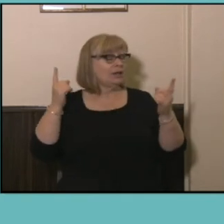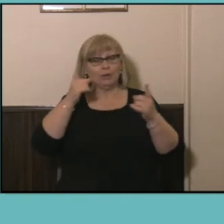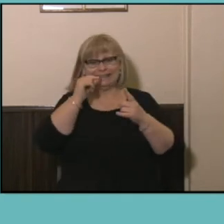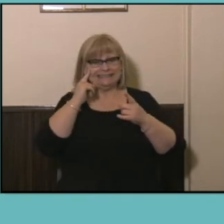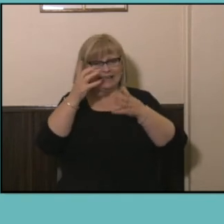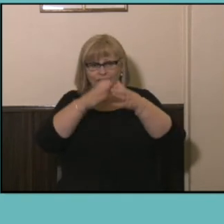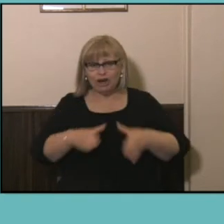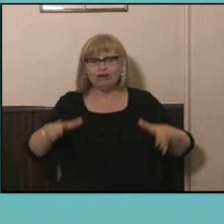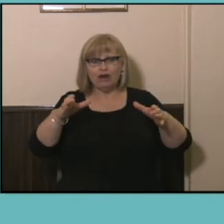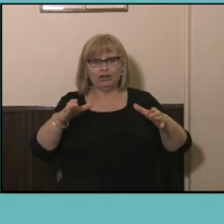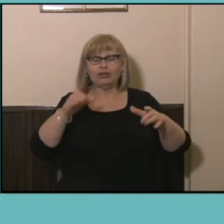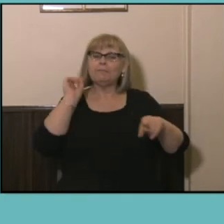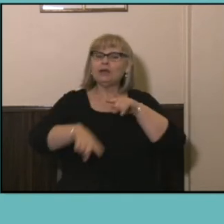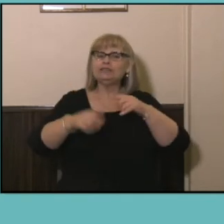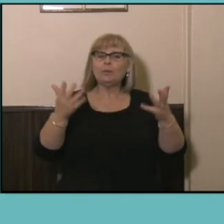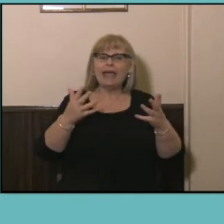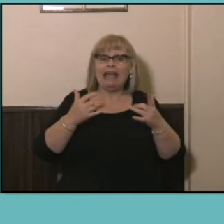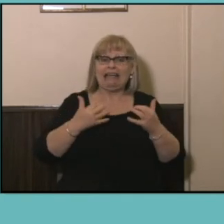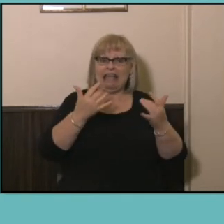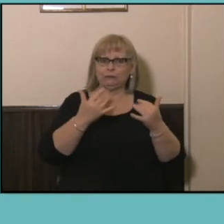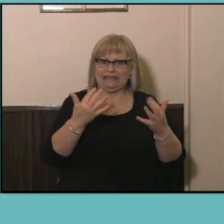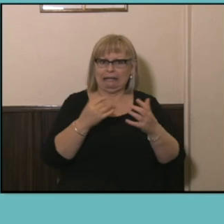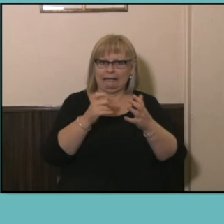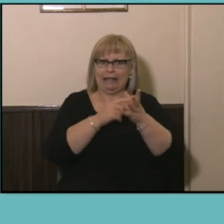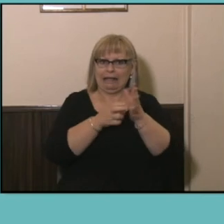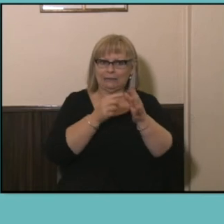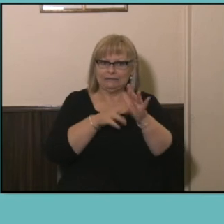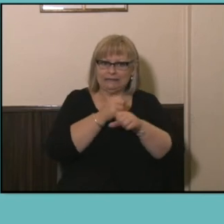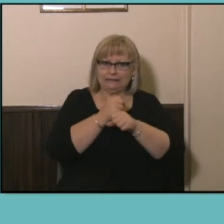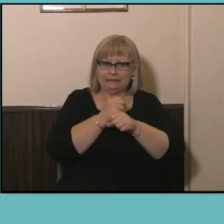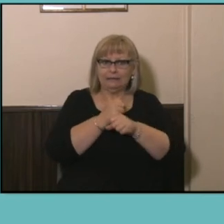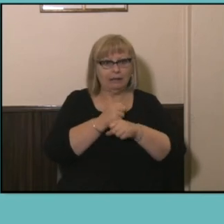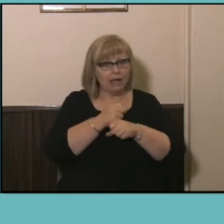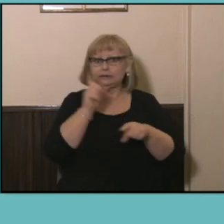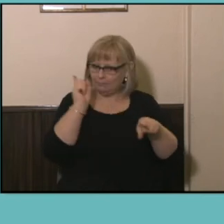in accounting, so since 2006 accounting quite comfortably, is